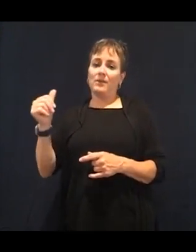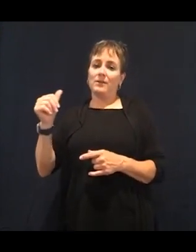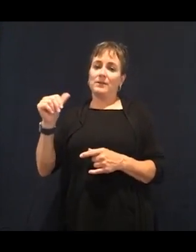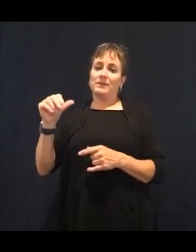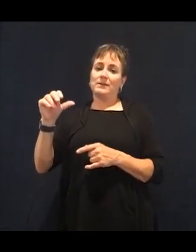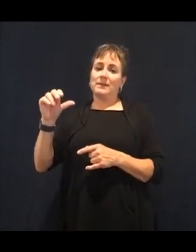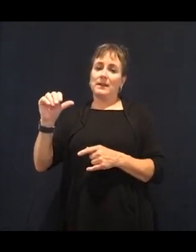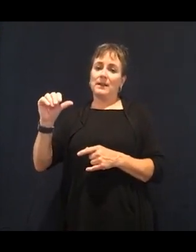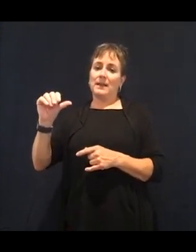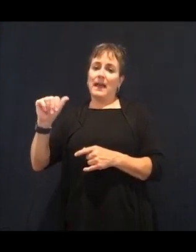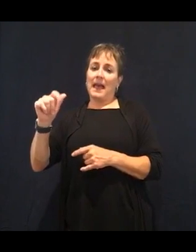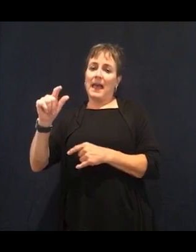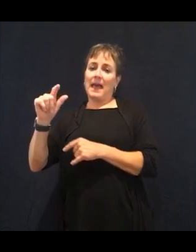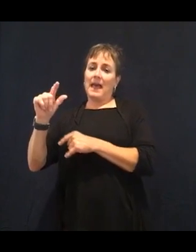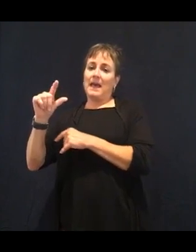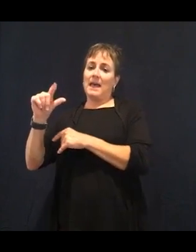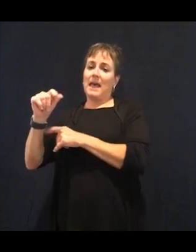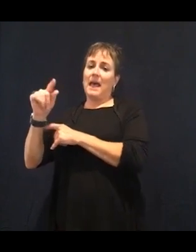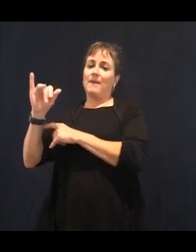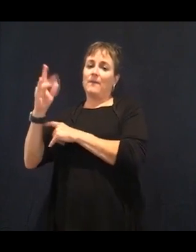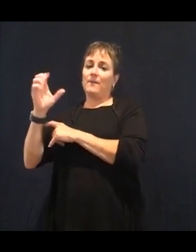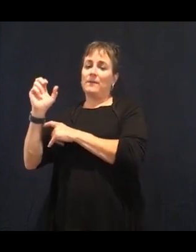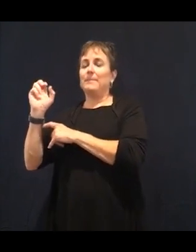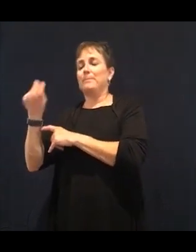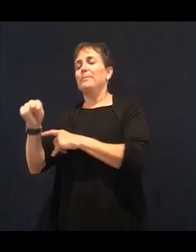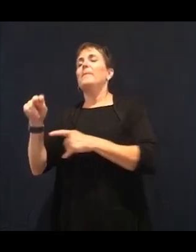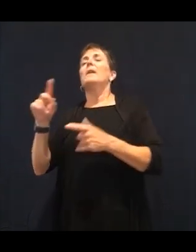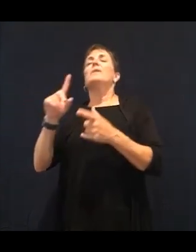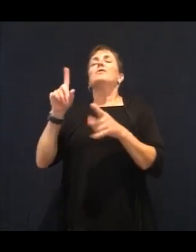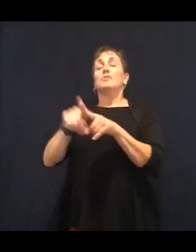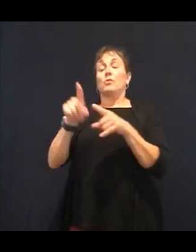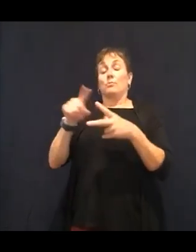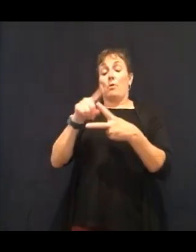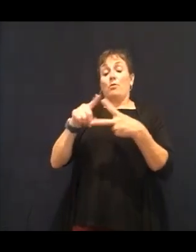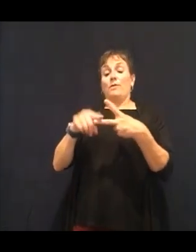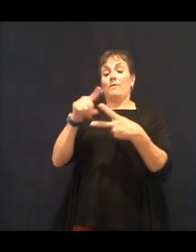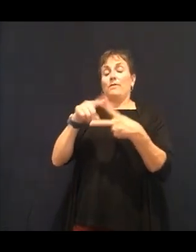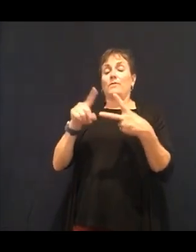we know that carrots are good for vision. Right. Well, carrots